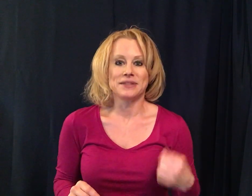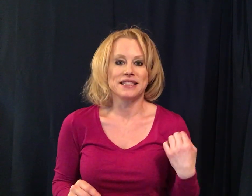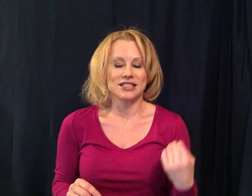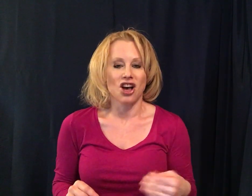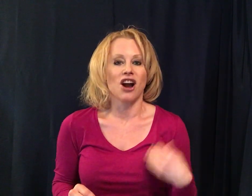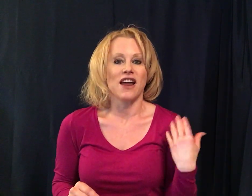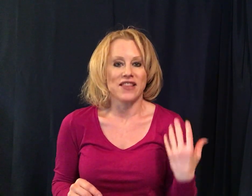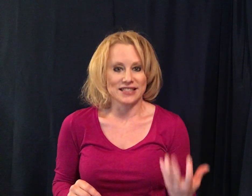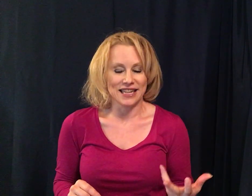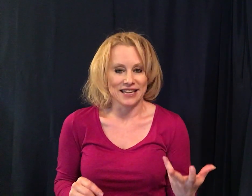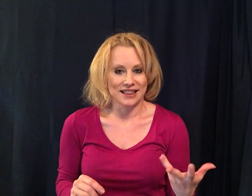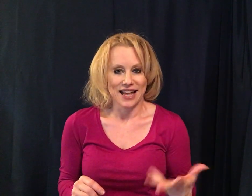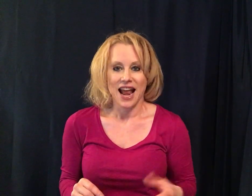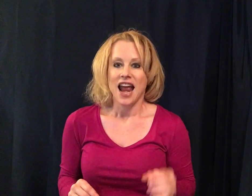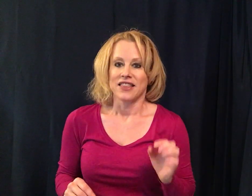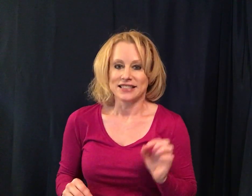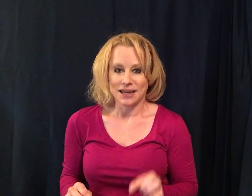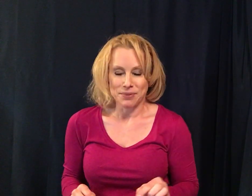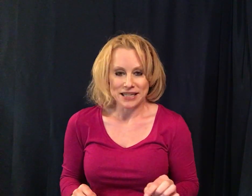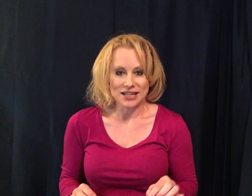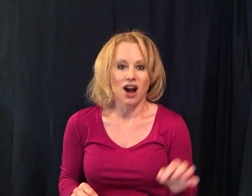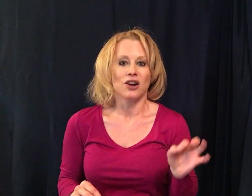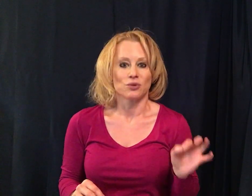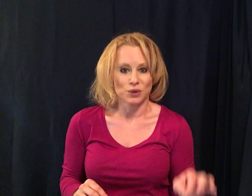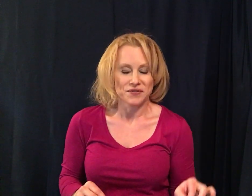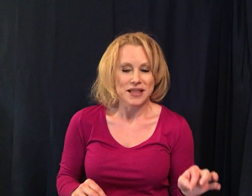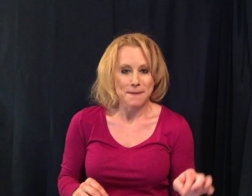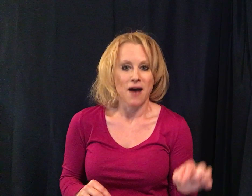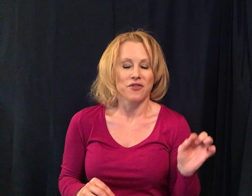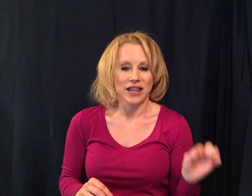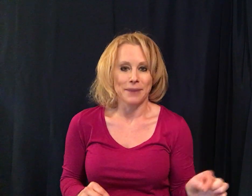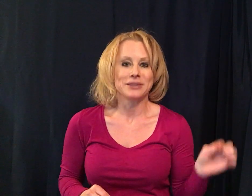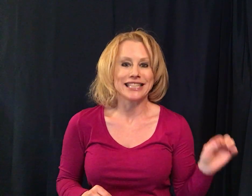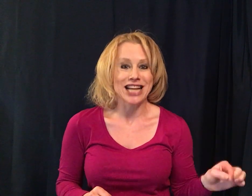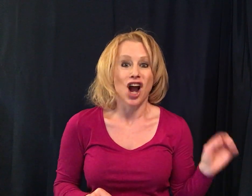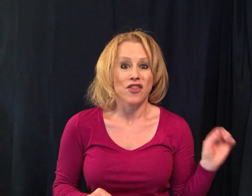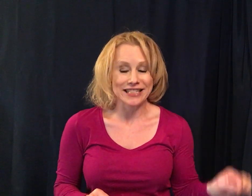the tongue and the teeth the tip of the tongue the roof of the mouth the lips the tongue and